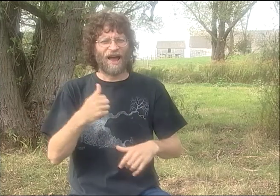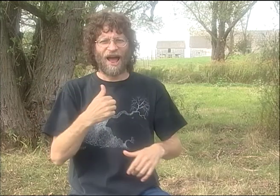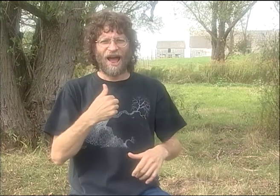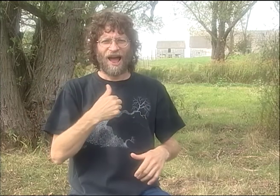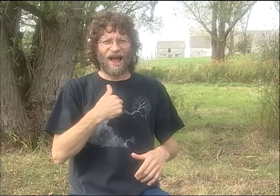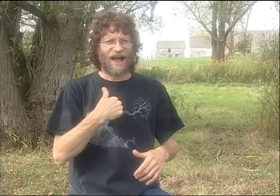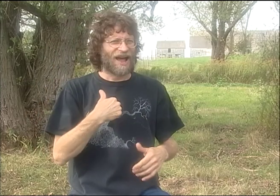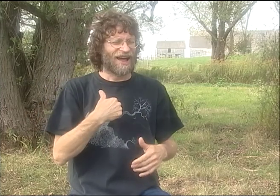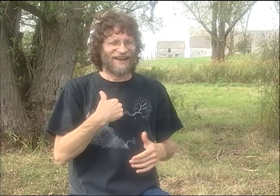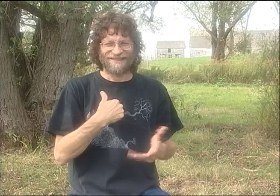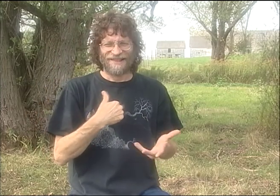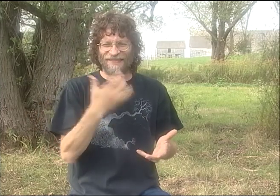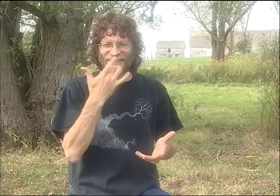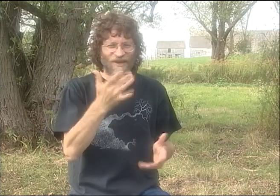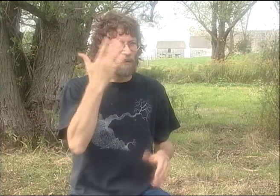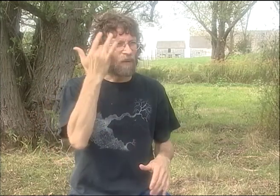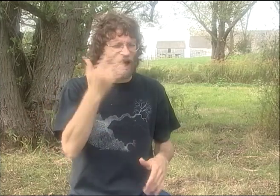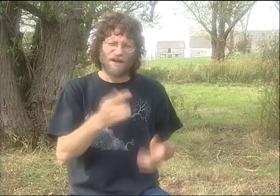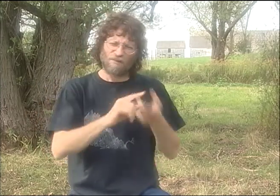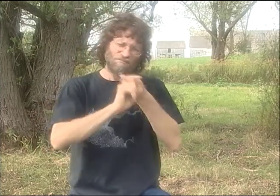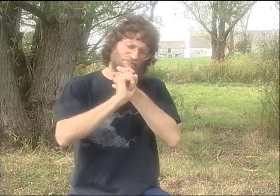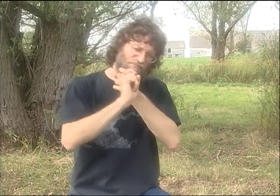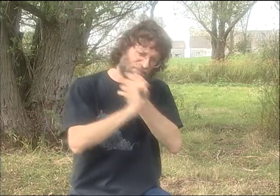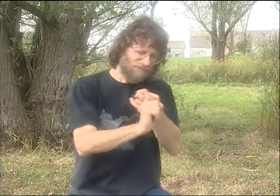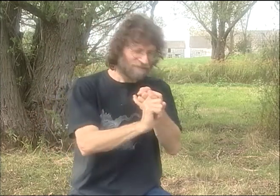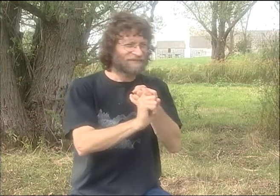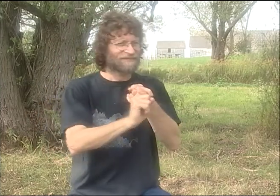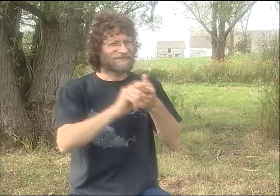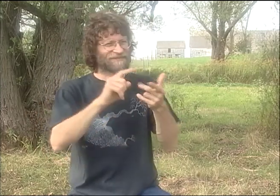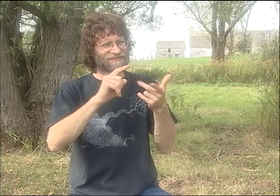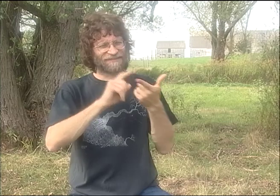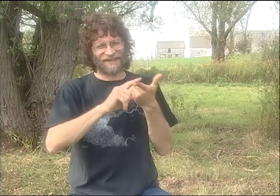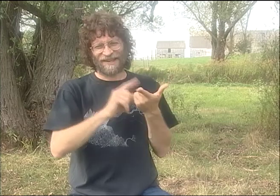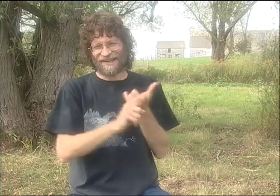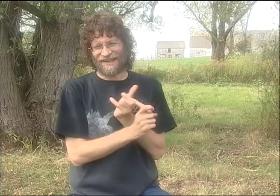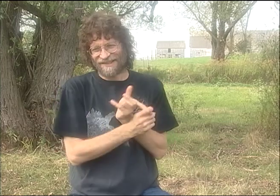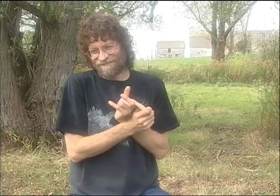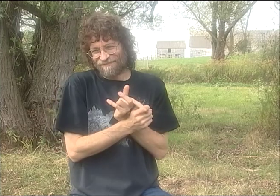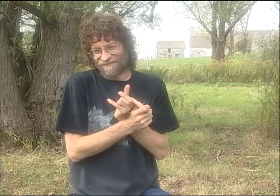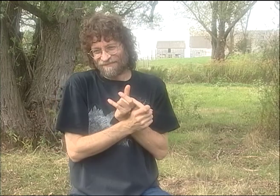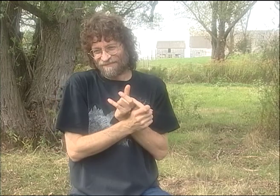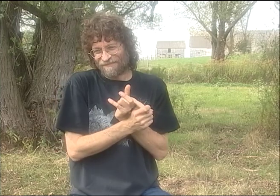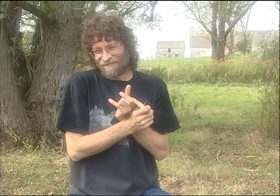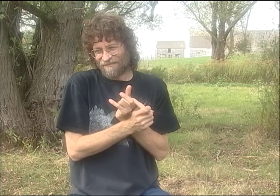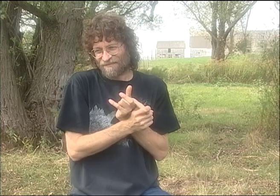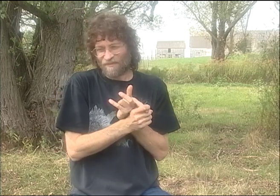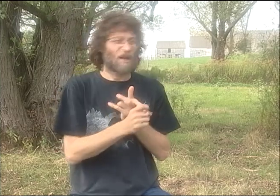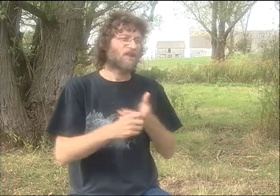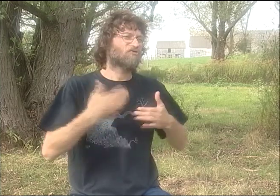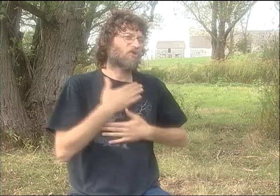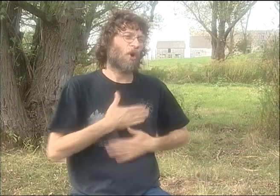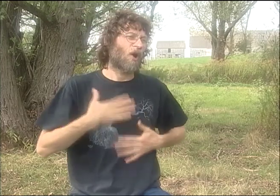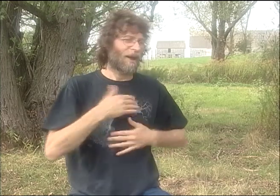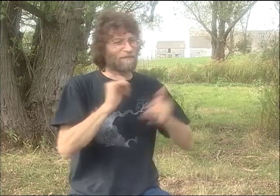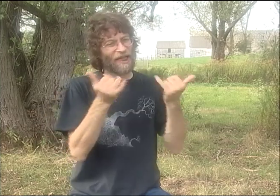WE'LL COME SEPARATELY TO A VENUE WE'RE SUPPOSED TO PERFORM AT. WE'LL FLY THERE, AND THEN WE'LL FLY BACK TO OUR RESPECTIVE LOCALES,